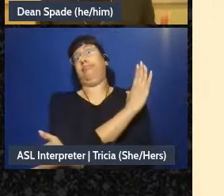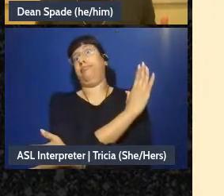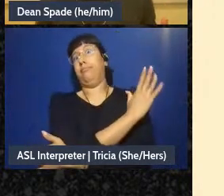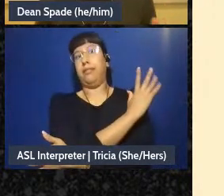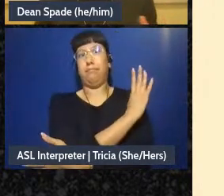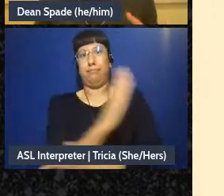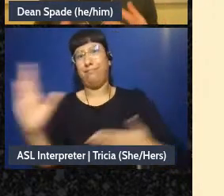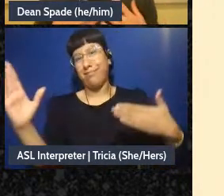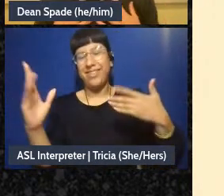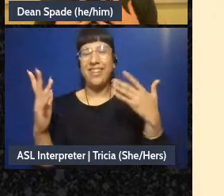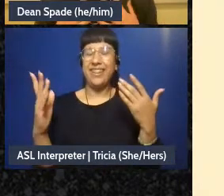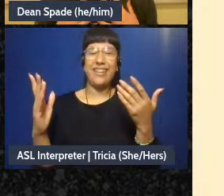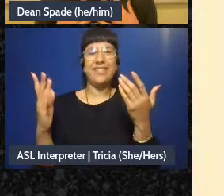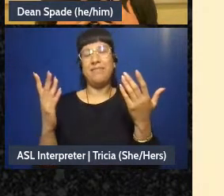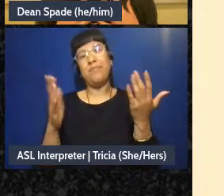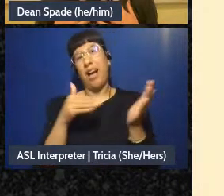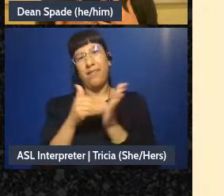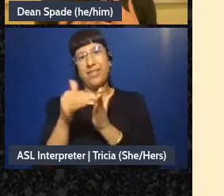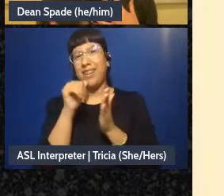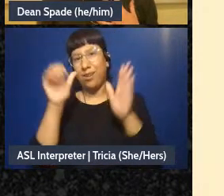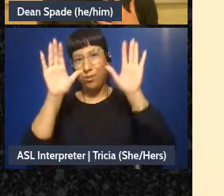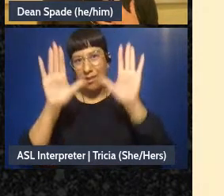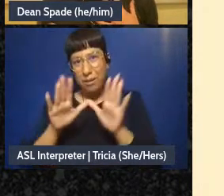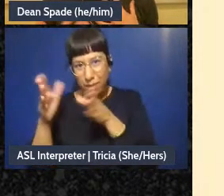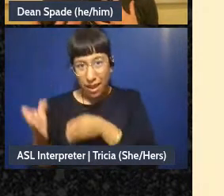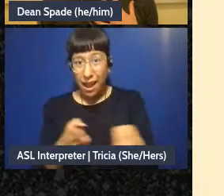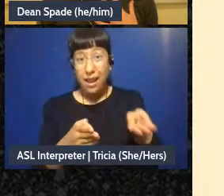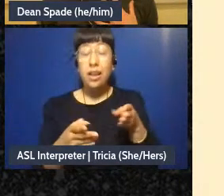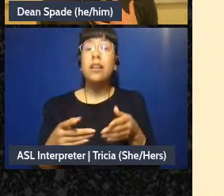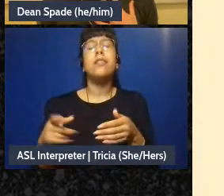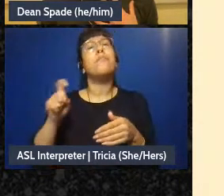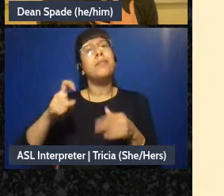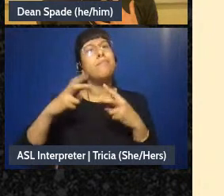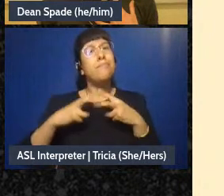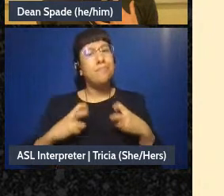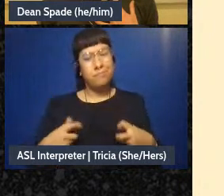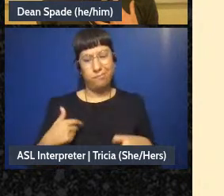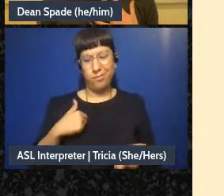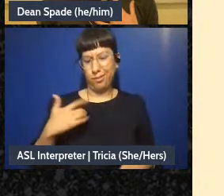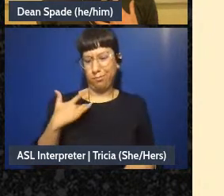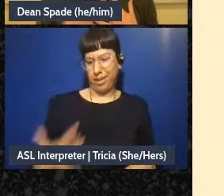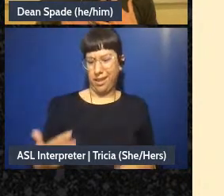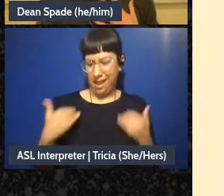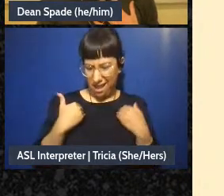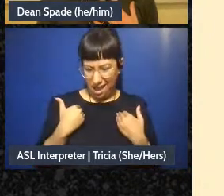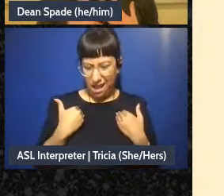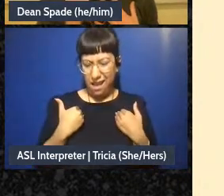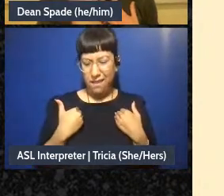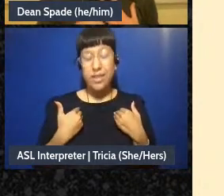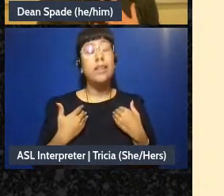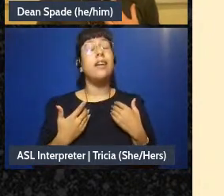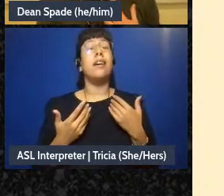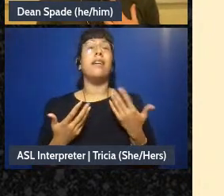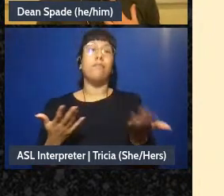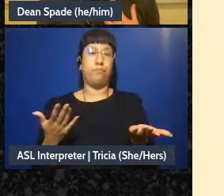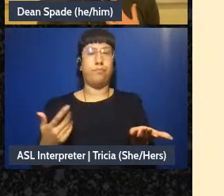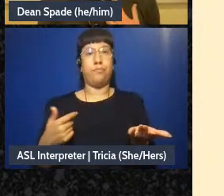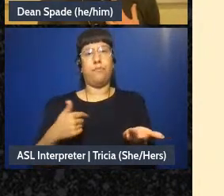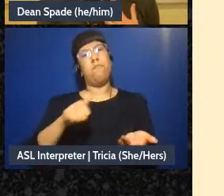you know, and trying to learn if you have a tendency in one direction or another, so that rather than being like my ten-my-what I believe is true, you're just like “oh no, I have